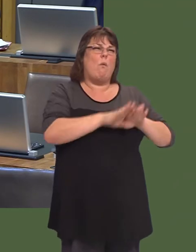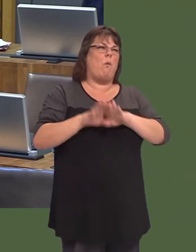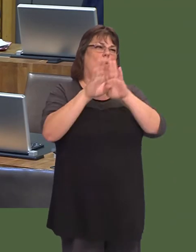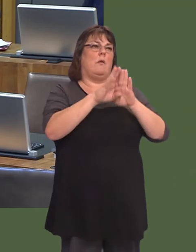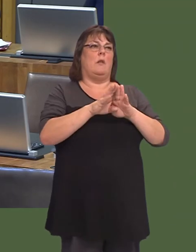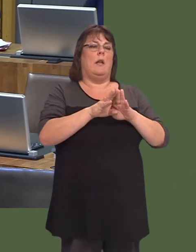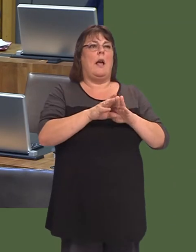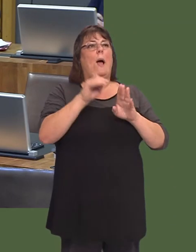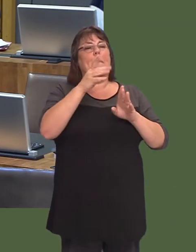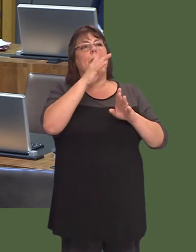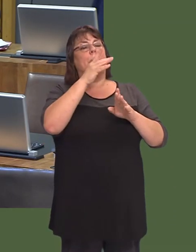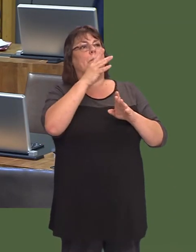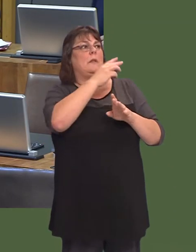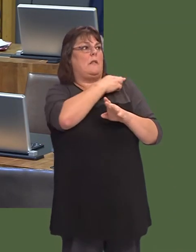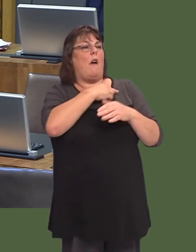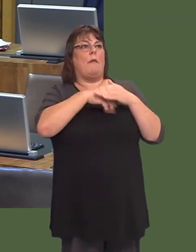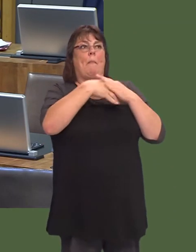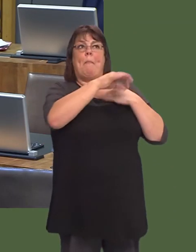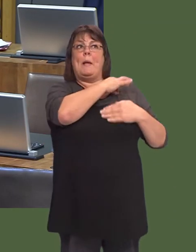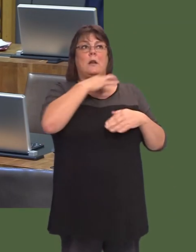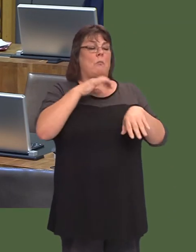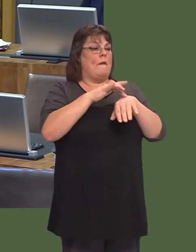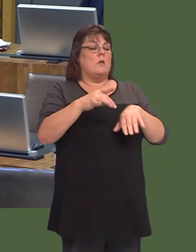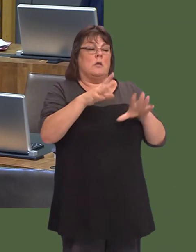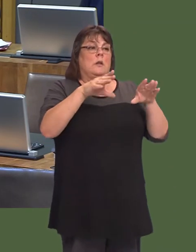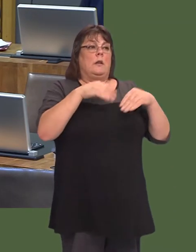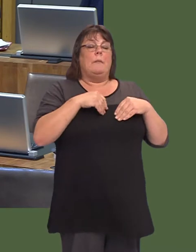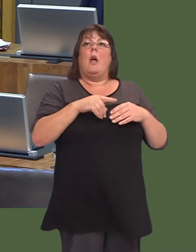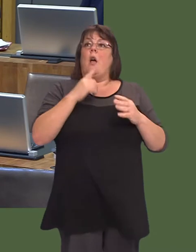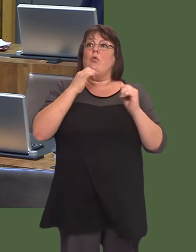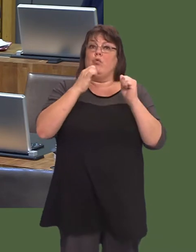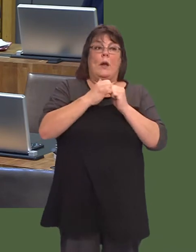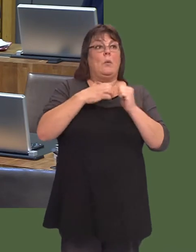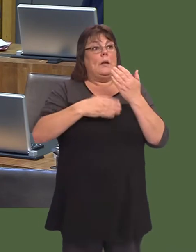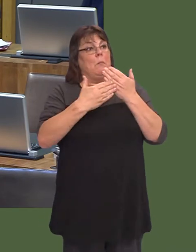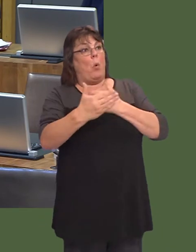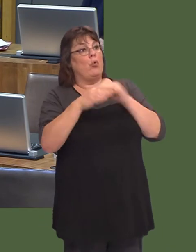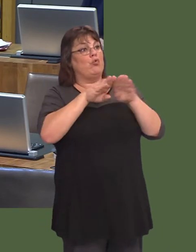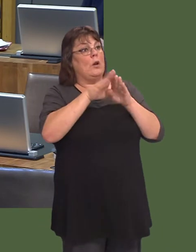I think everybody in the medical profession understands that. I get the point that we need to provide more training opportunities in the north.